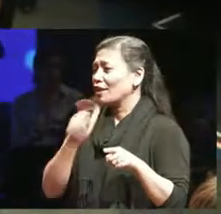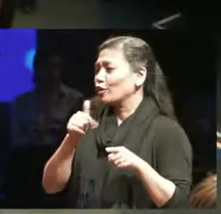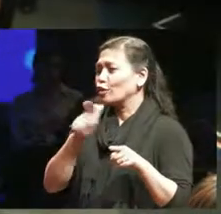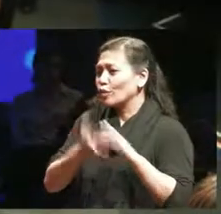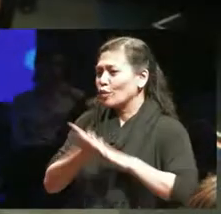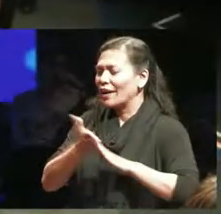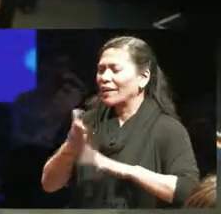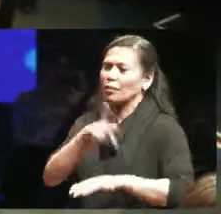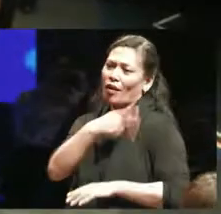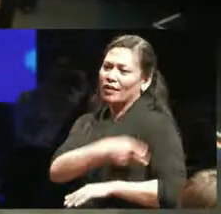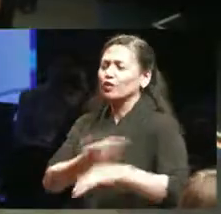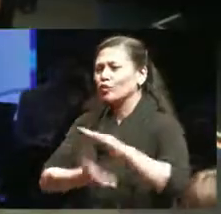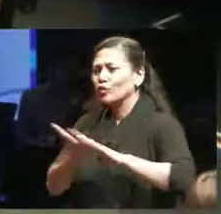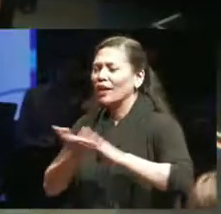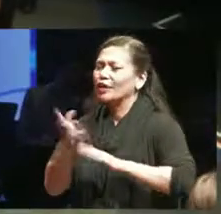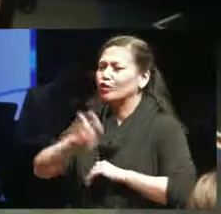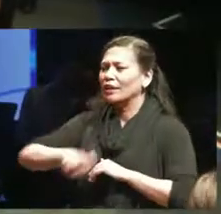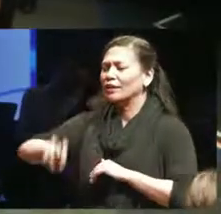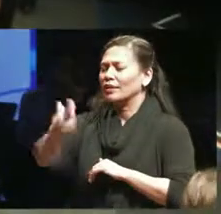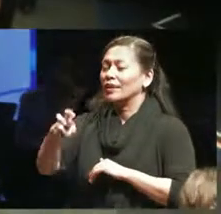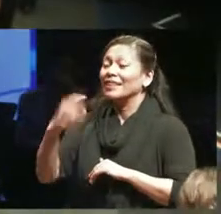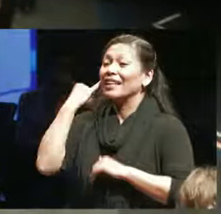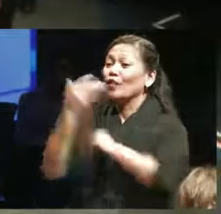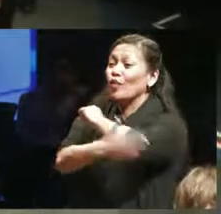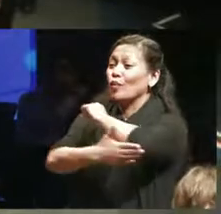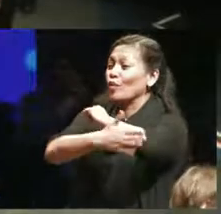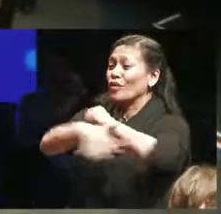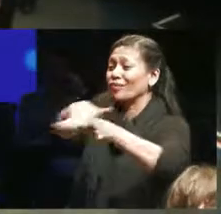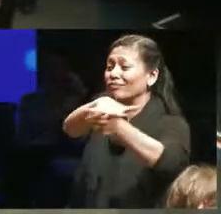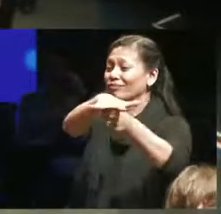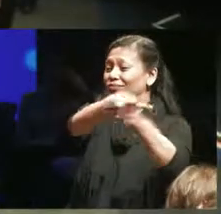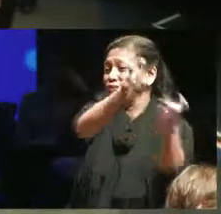service that transports people from rural communities to across the province